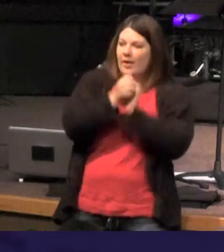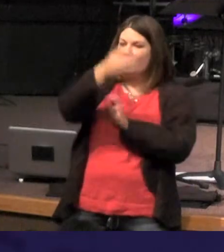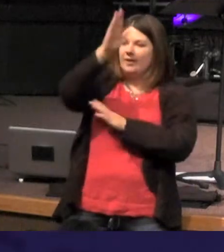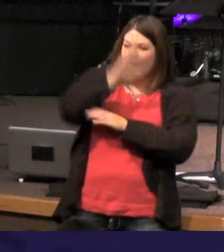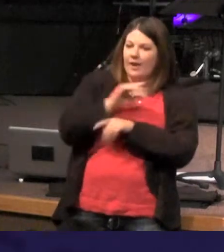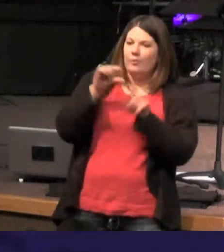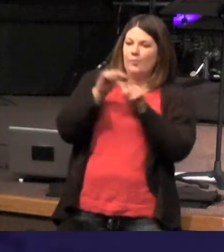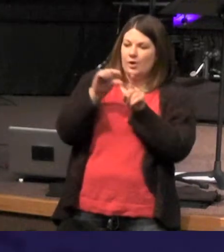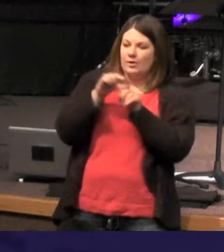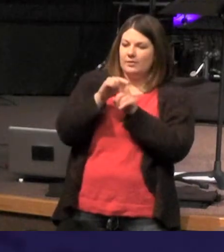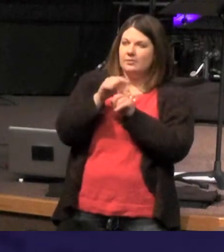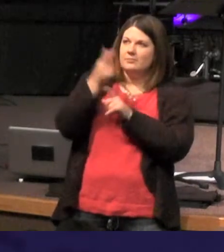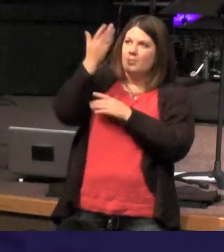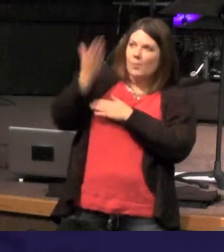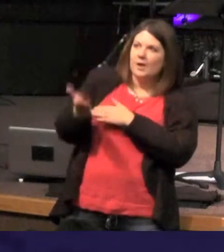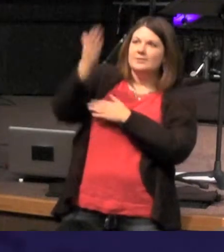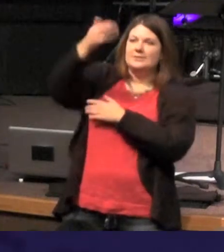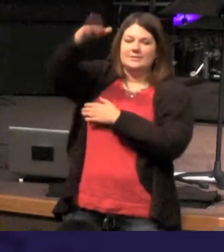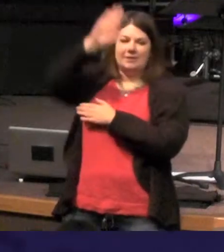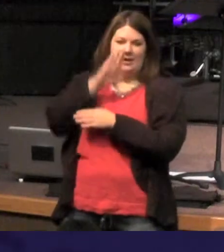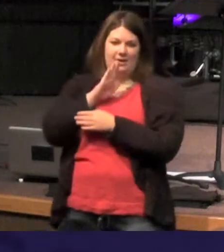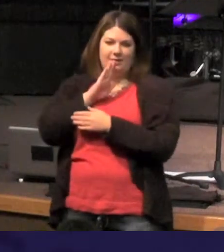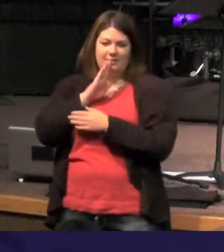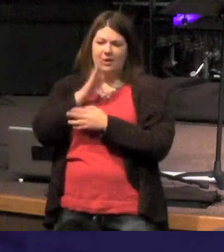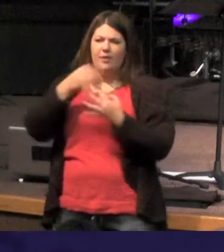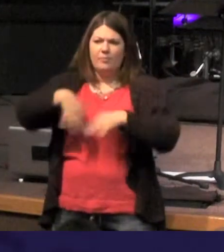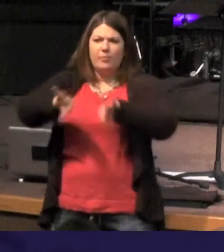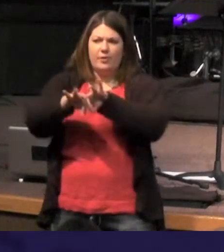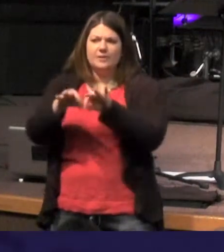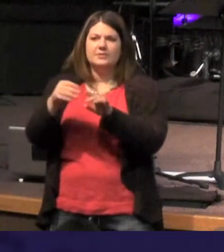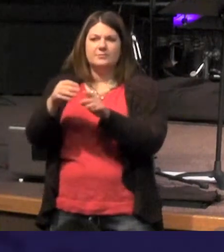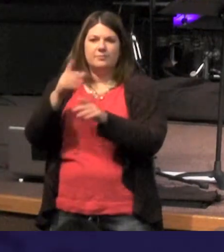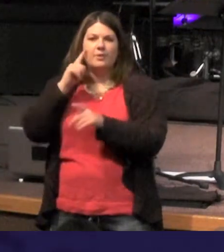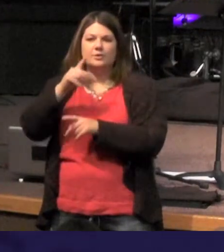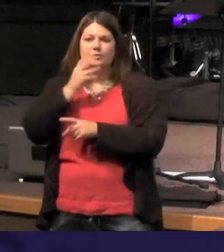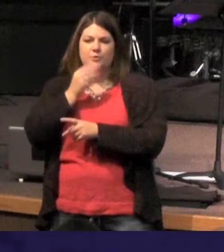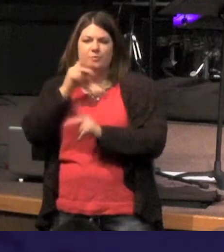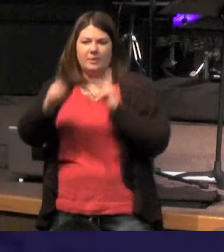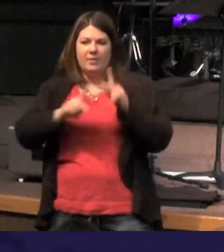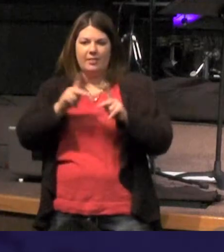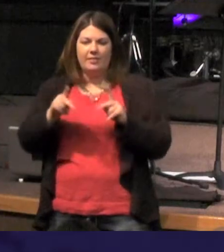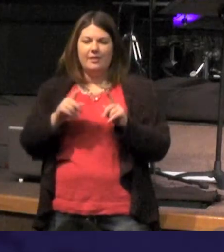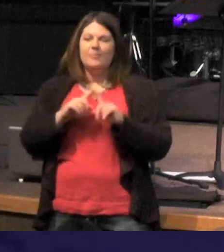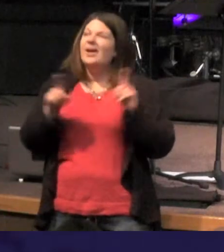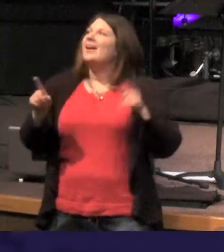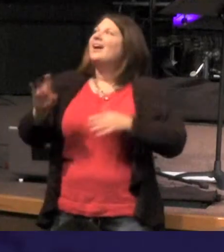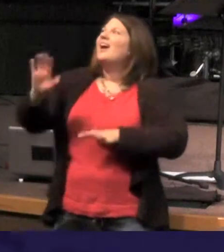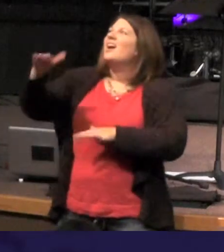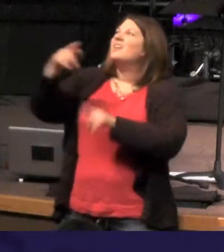that meant something to a Jewish audience now you might stop and say yeah but doesn't really say it's Jesus